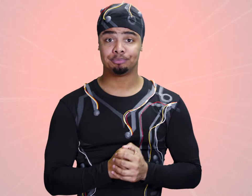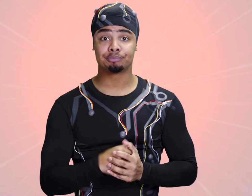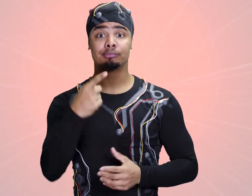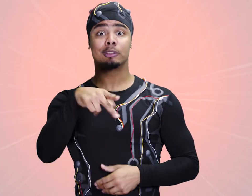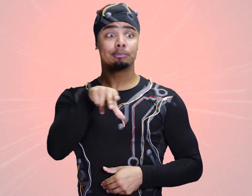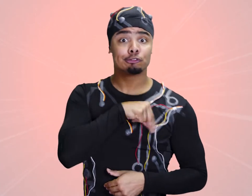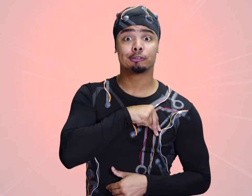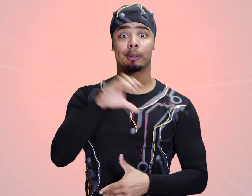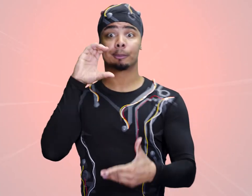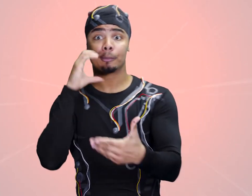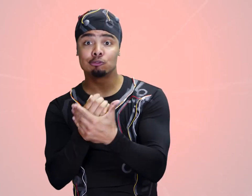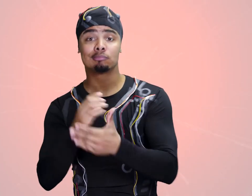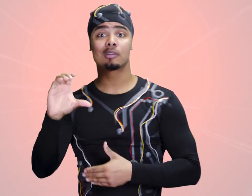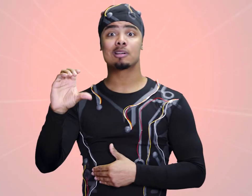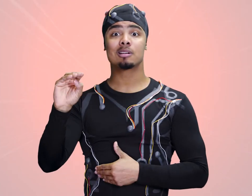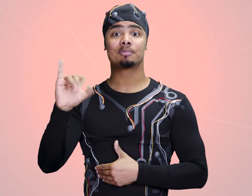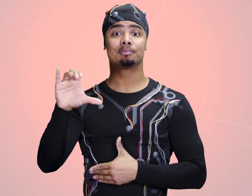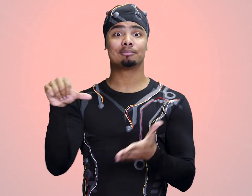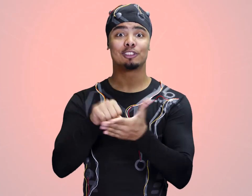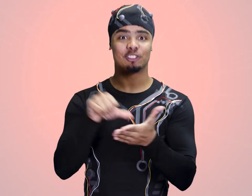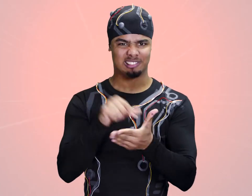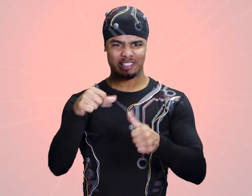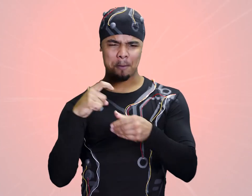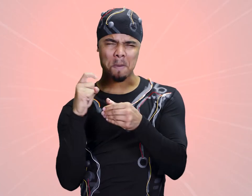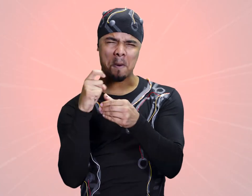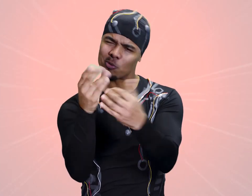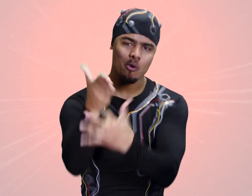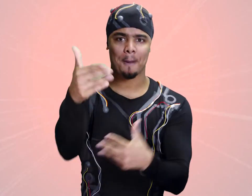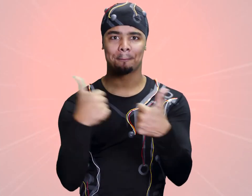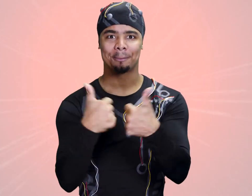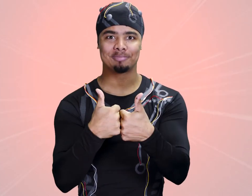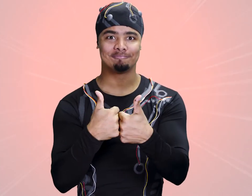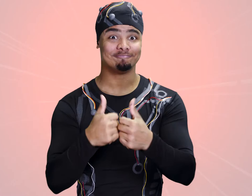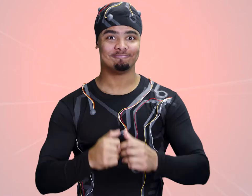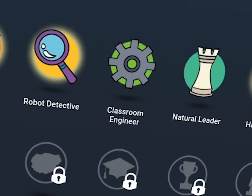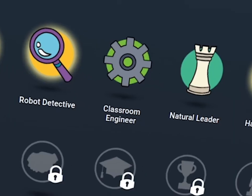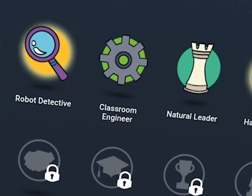You can unlock badges, pictures, and comic books as you progress through the game.